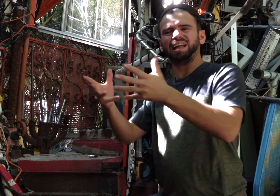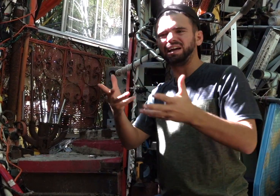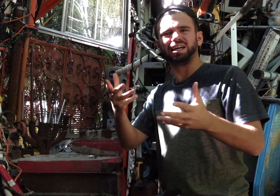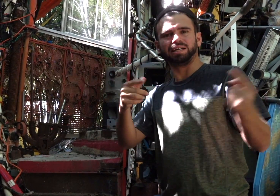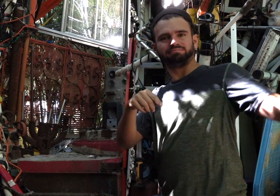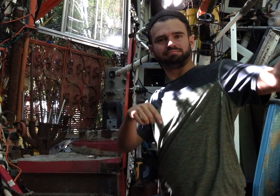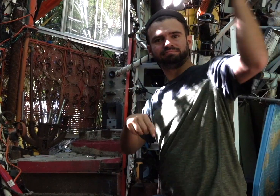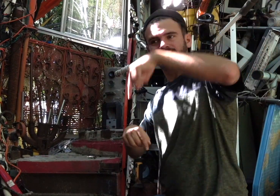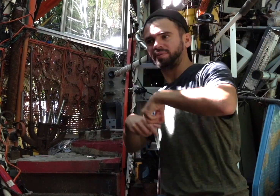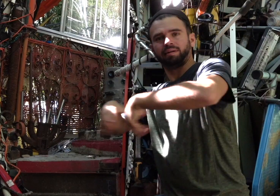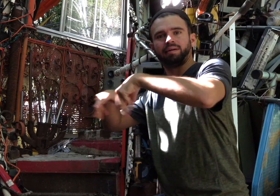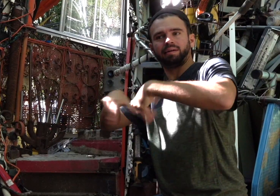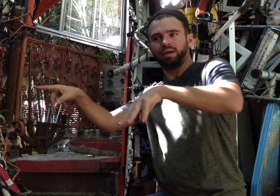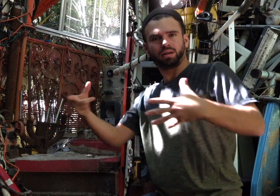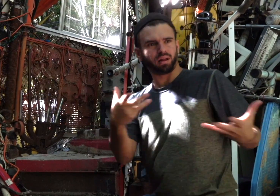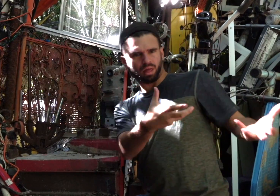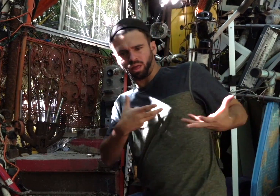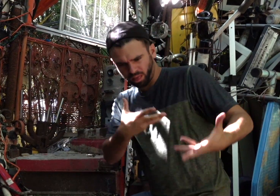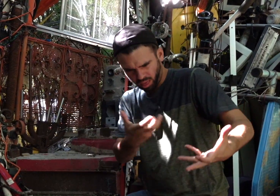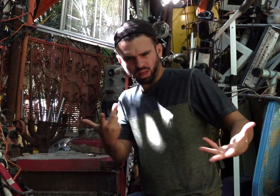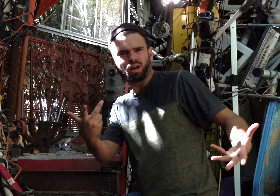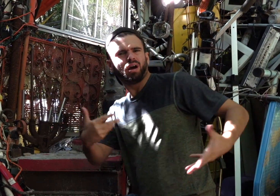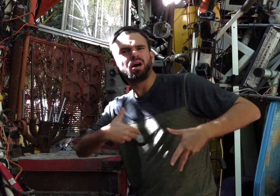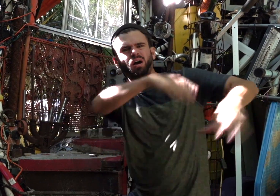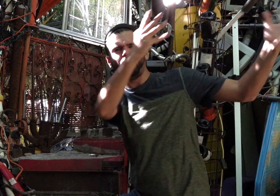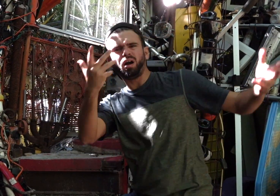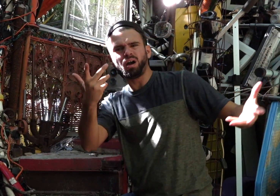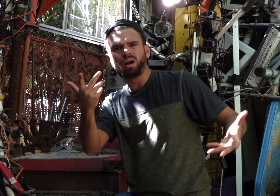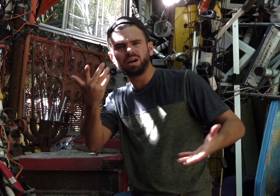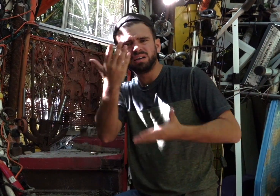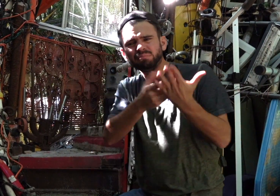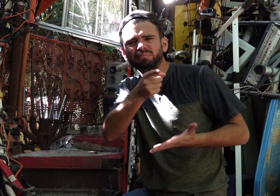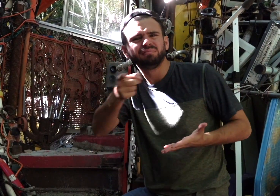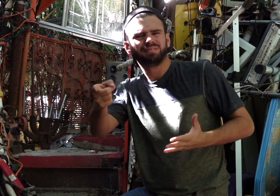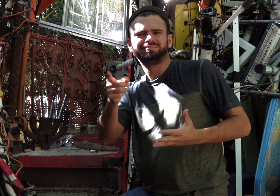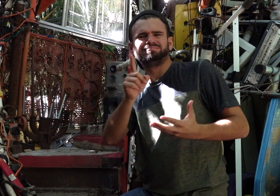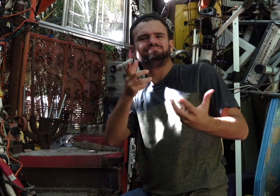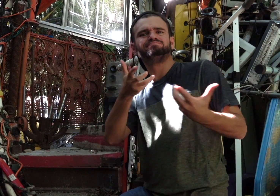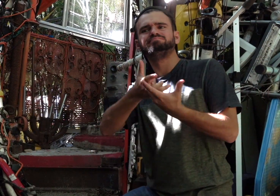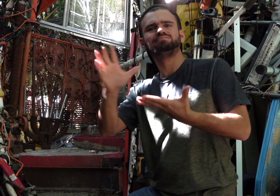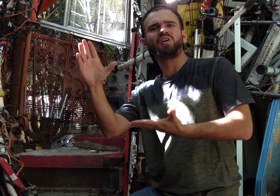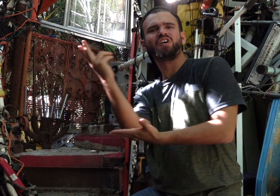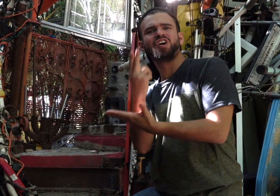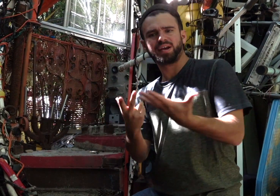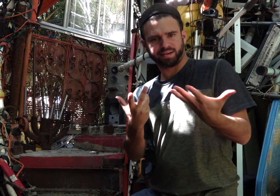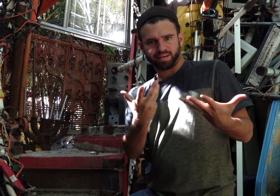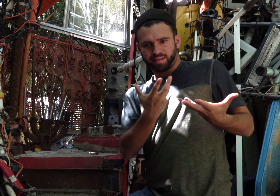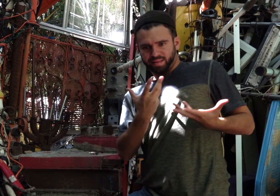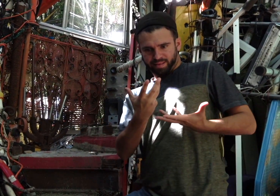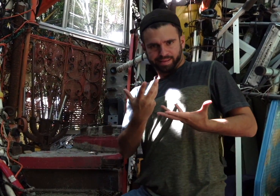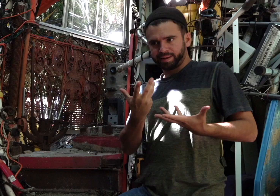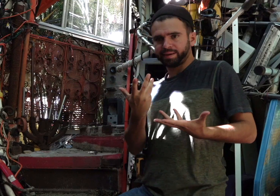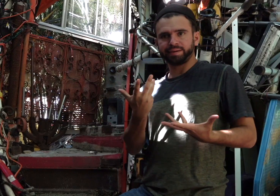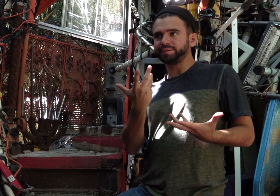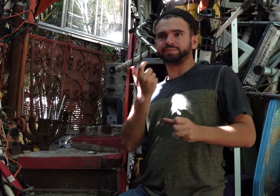He started getting sick of people who keep giving him all random junks that he does not need! Some junks do not fit his art work.